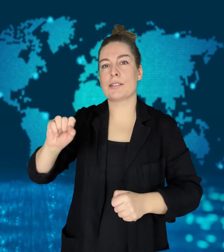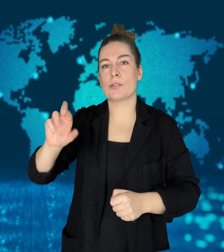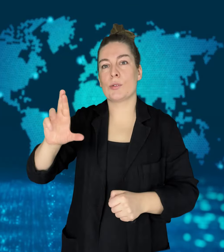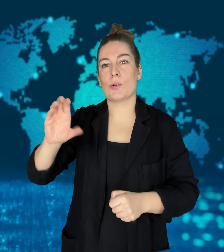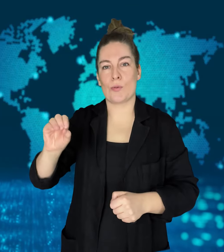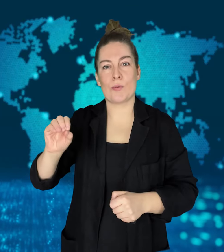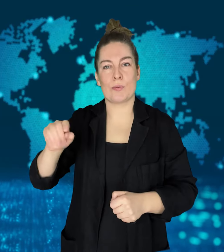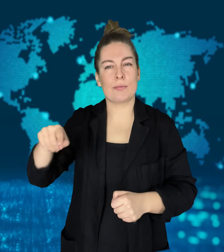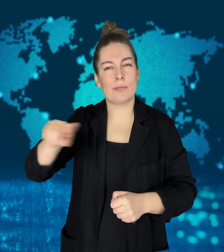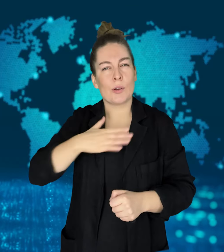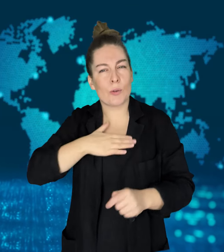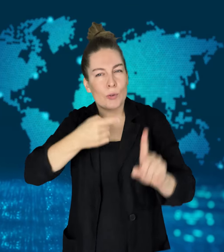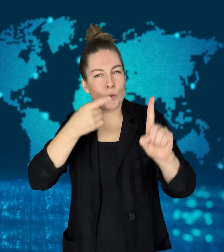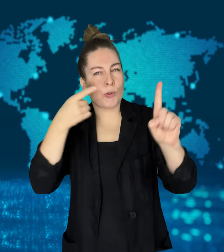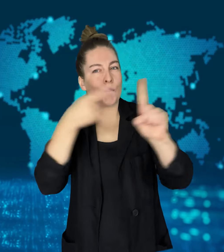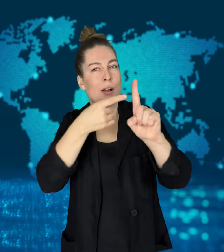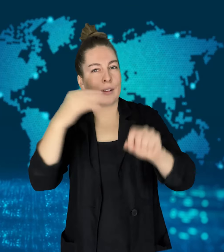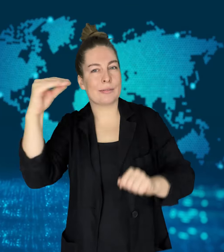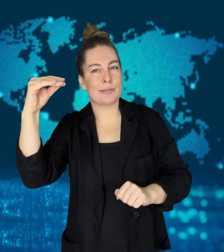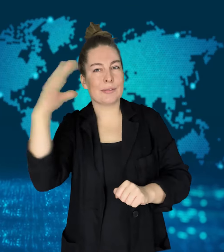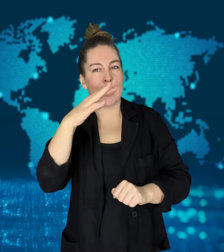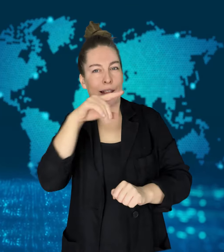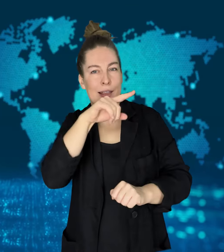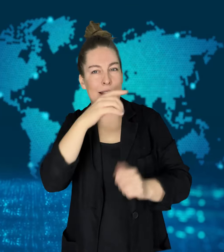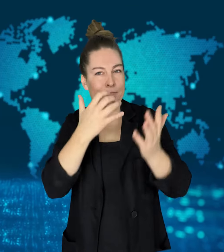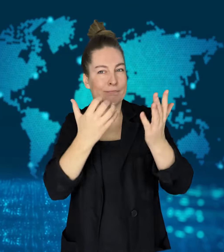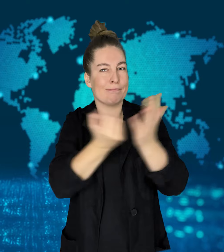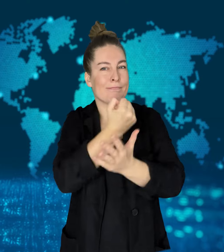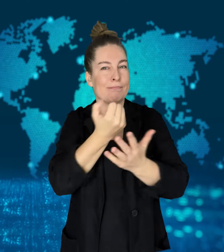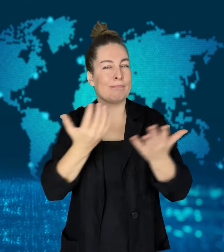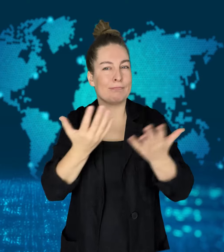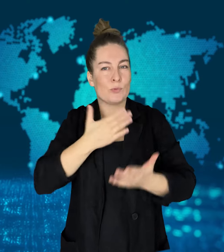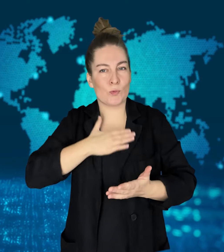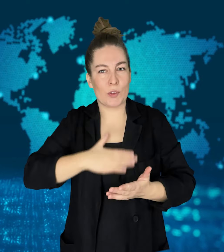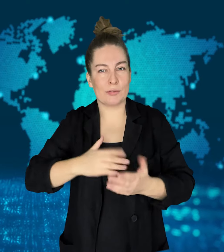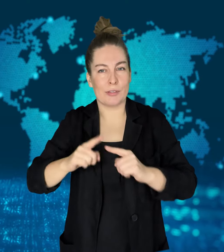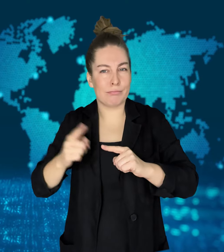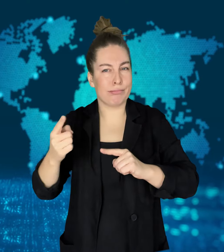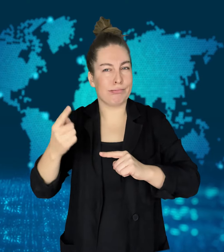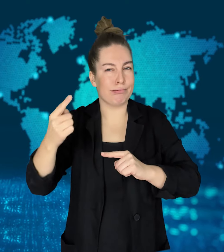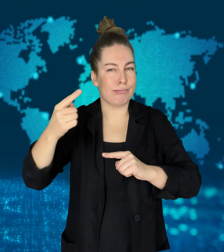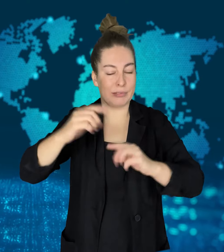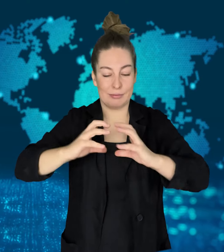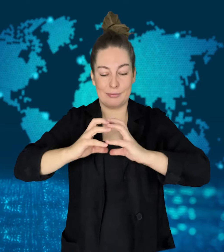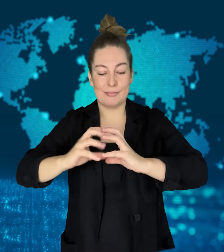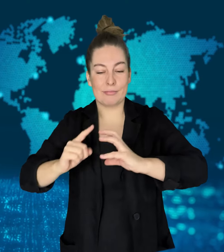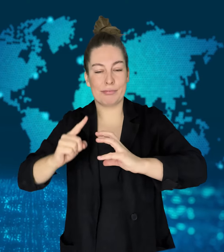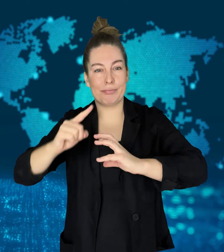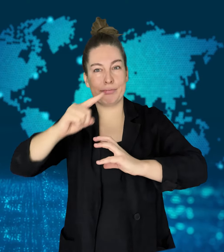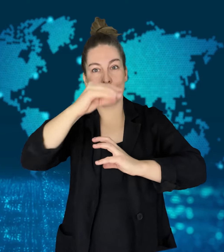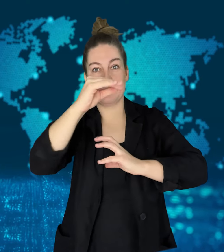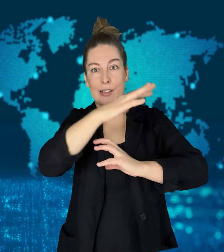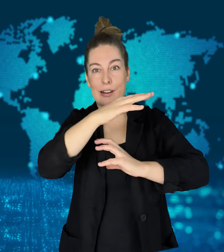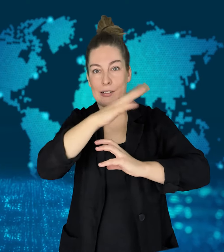its destination within the anticipated four-month time span.